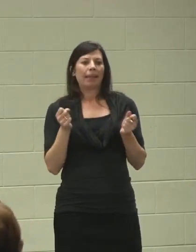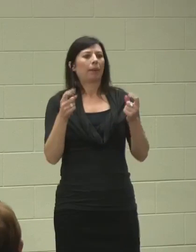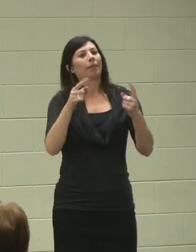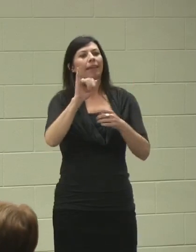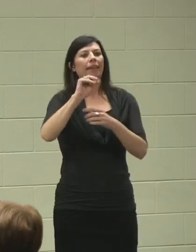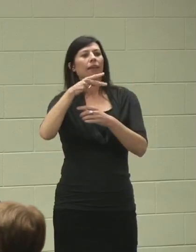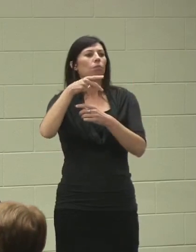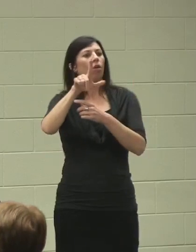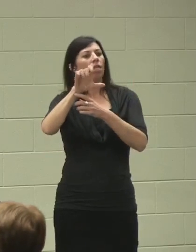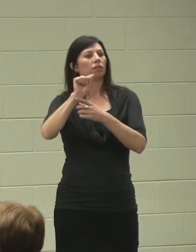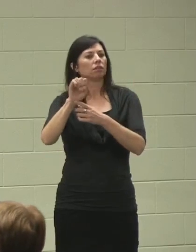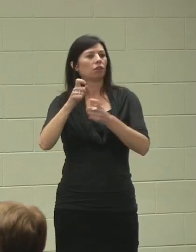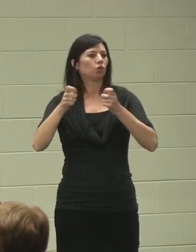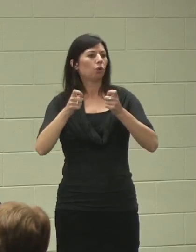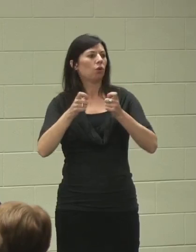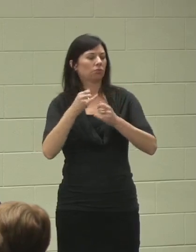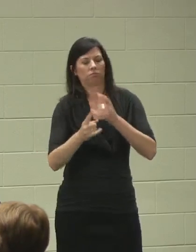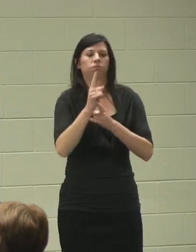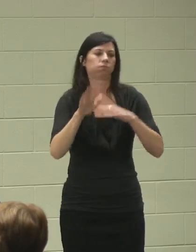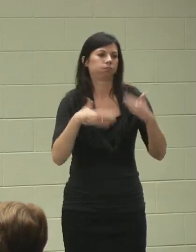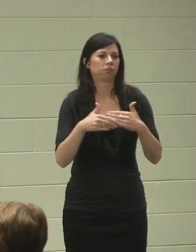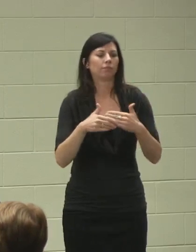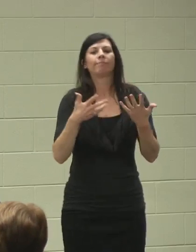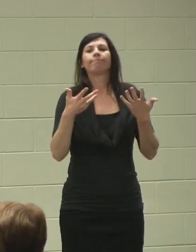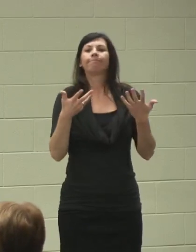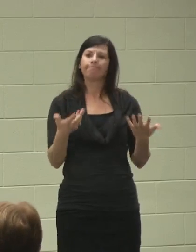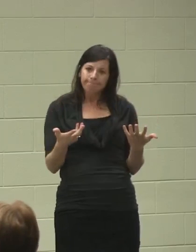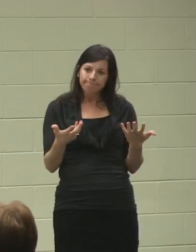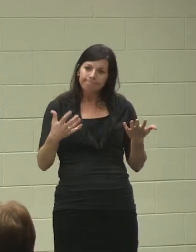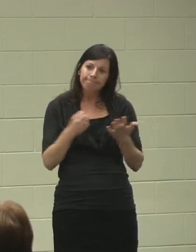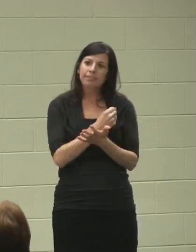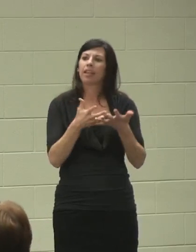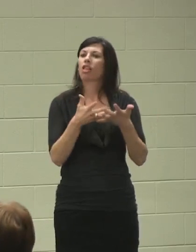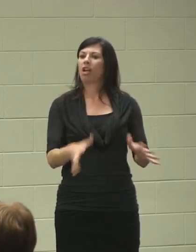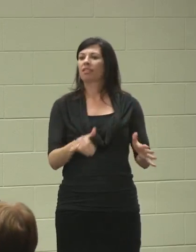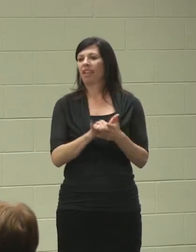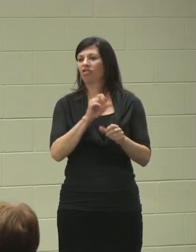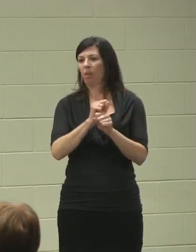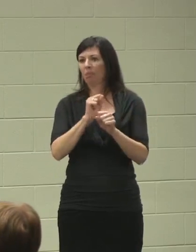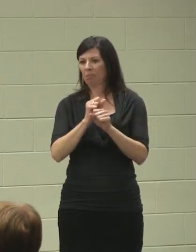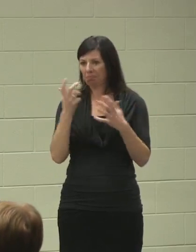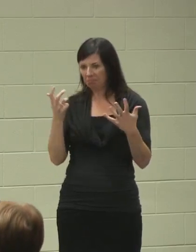and he lost that position. Then he was starting work